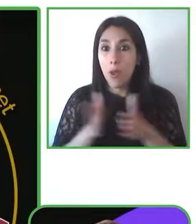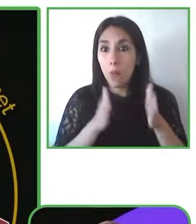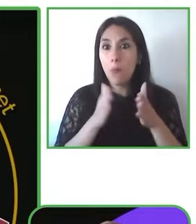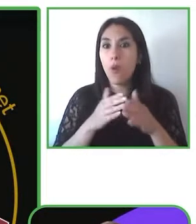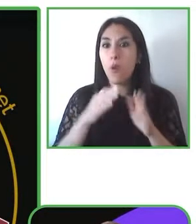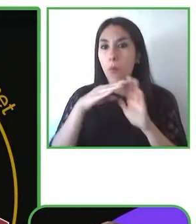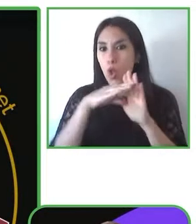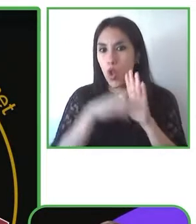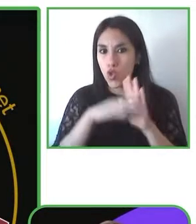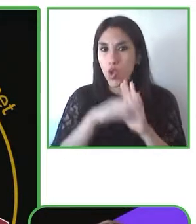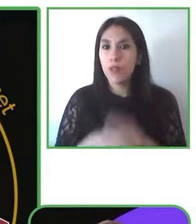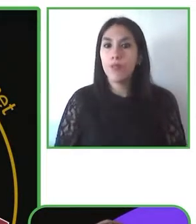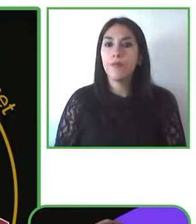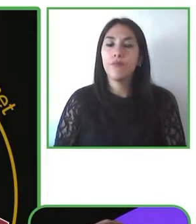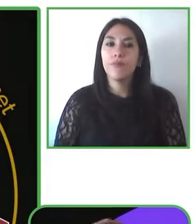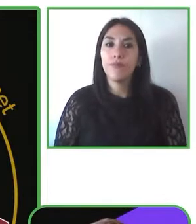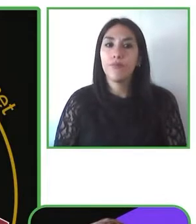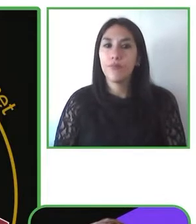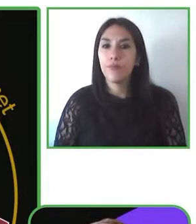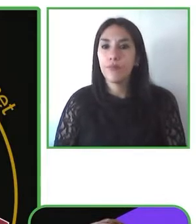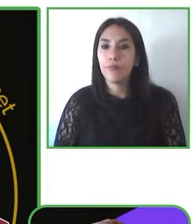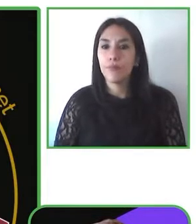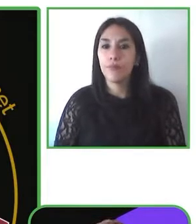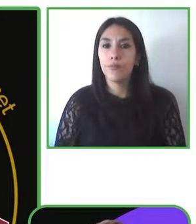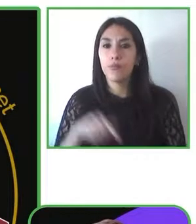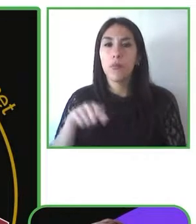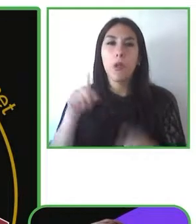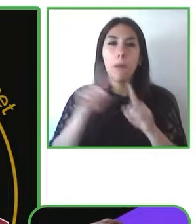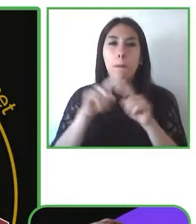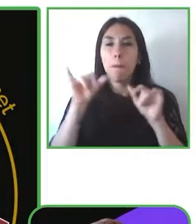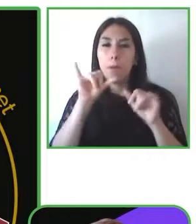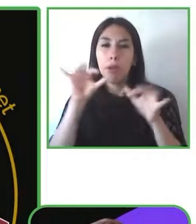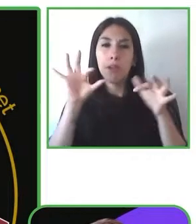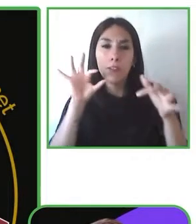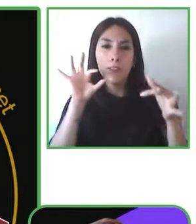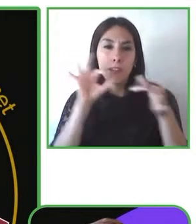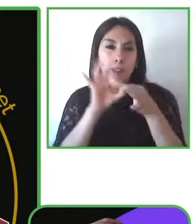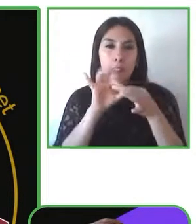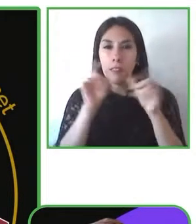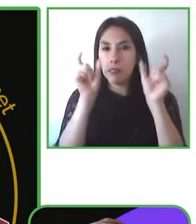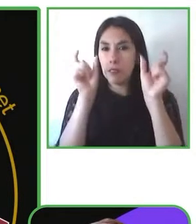With our corporate social responsibility, we do align programs around purpose people with